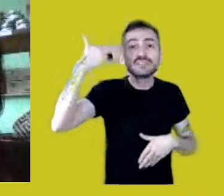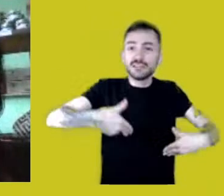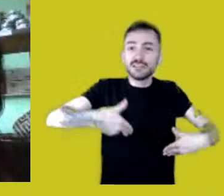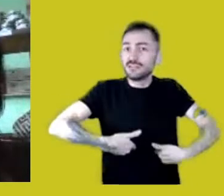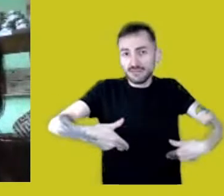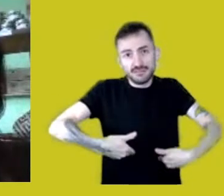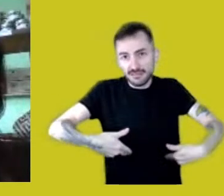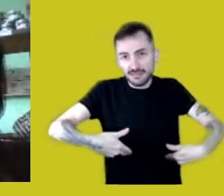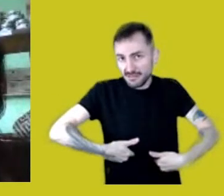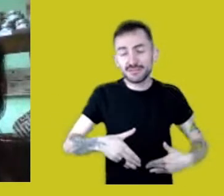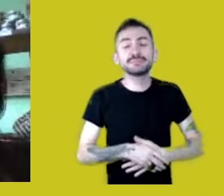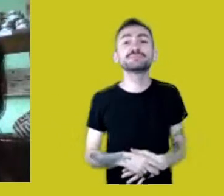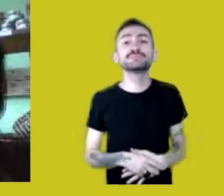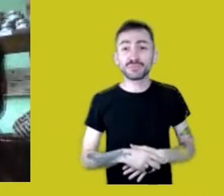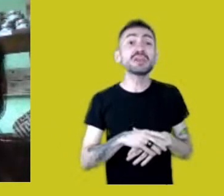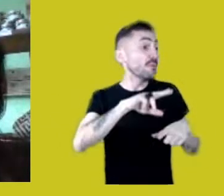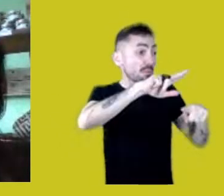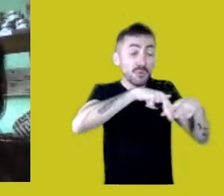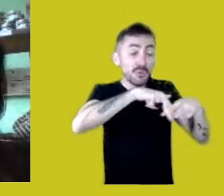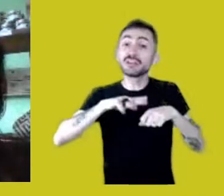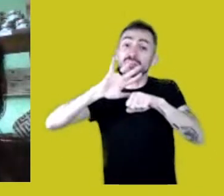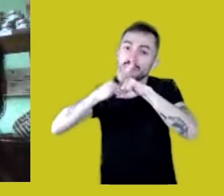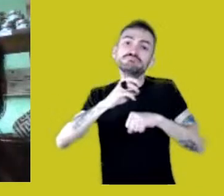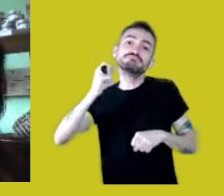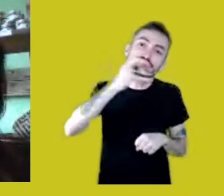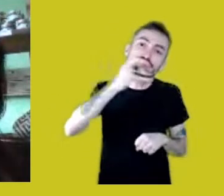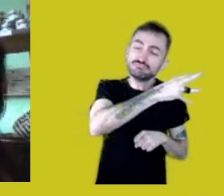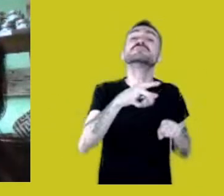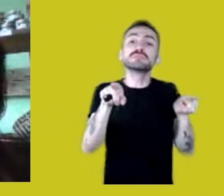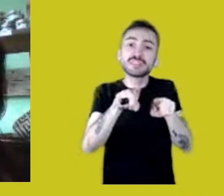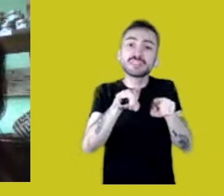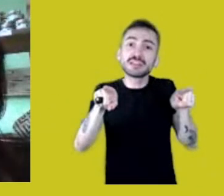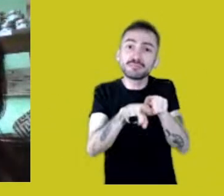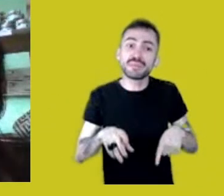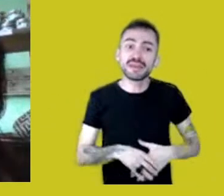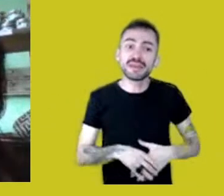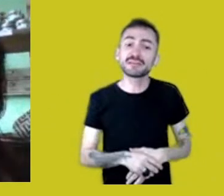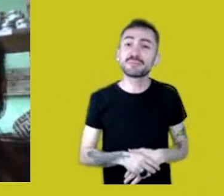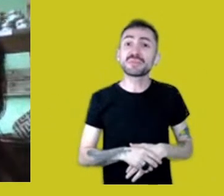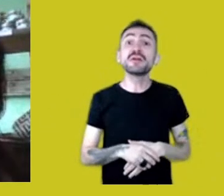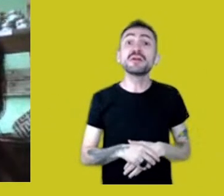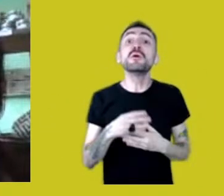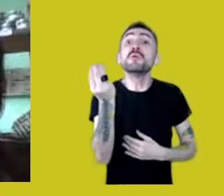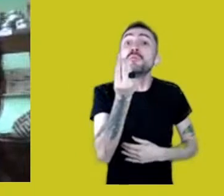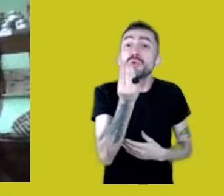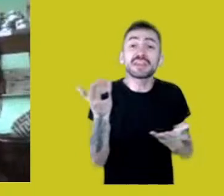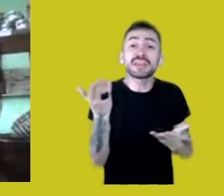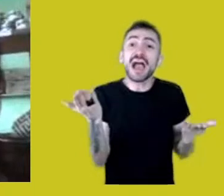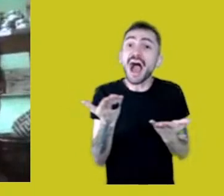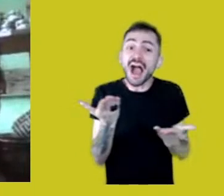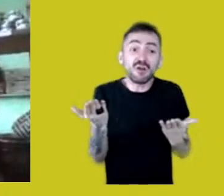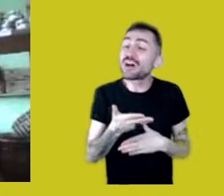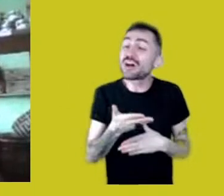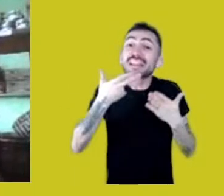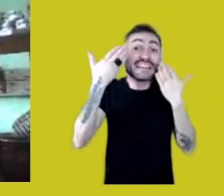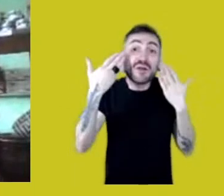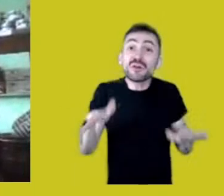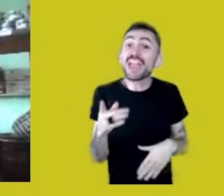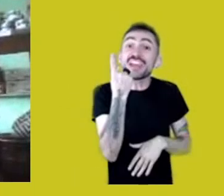during the pandemic, while FUNAI refuses to spend the federal budget